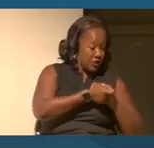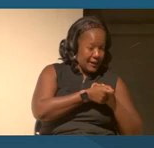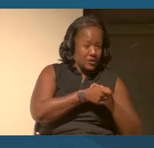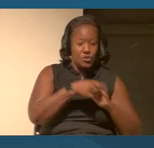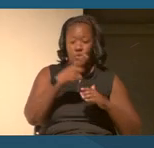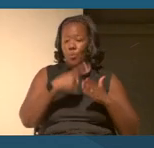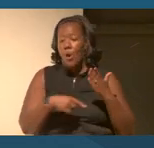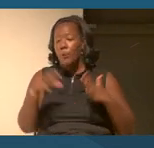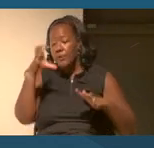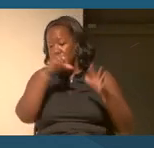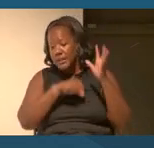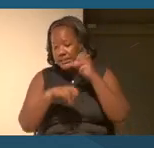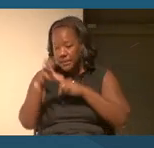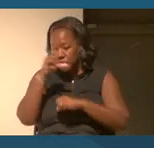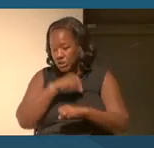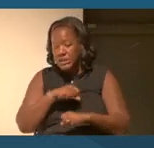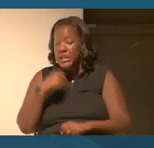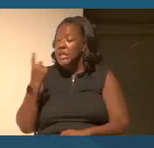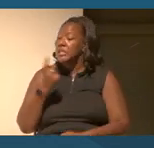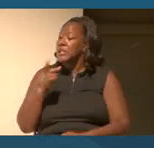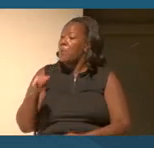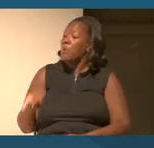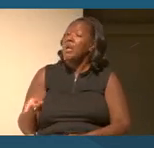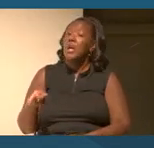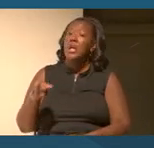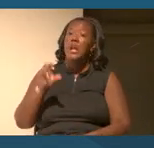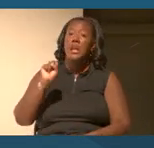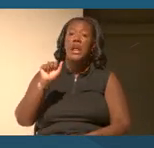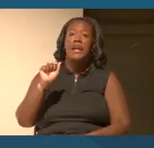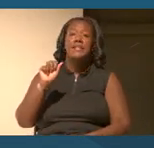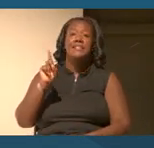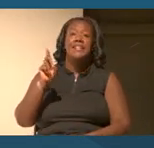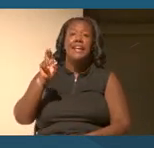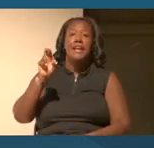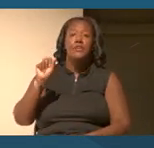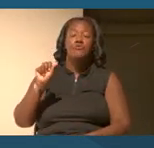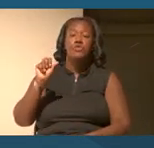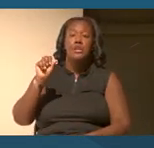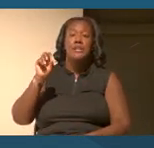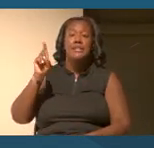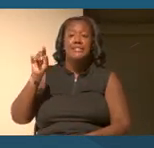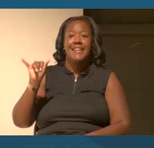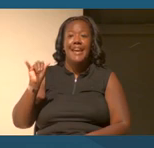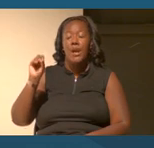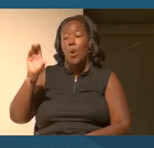What did someone like Sandra Day O'Connor, who is a relatively conservative justice in